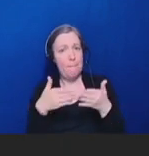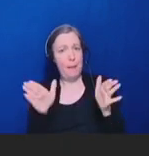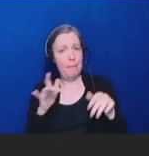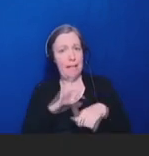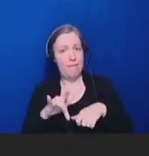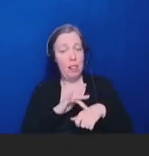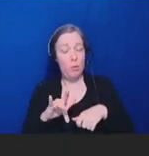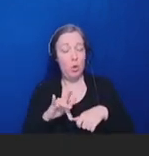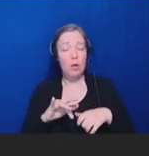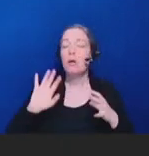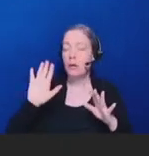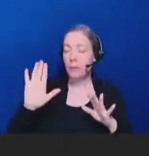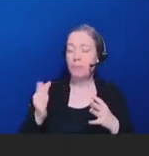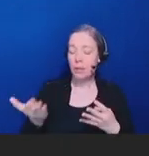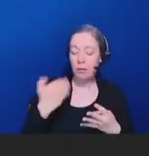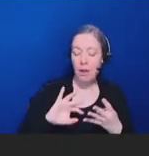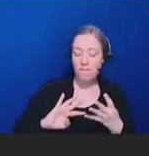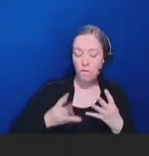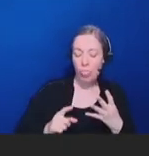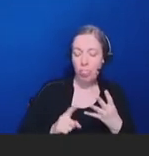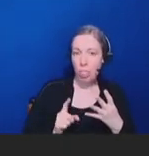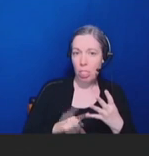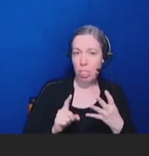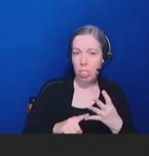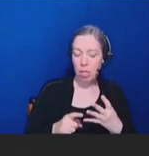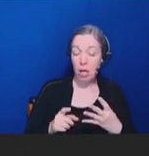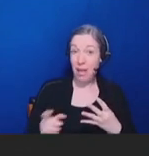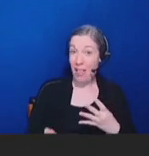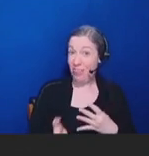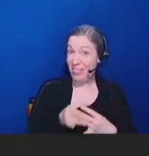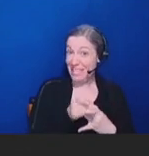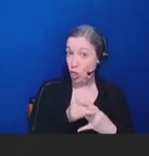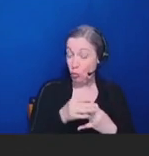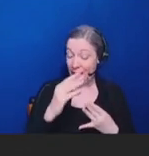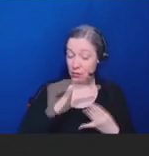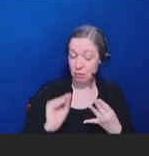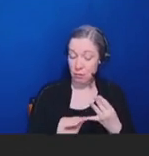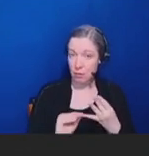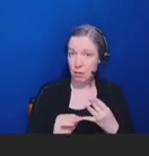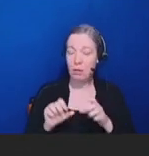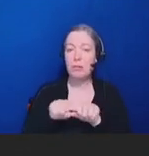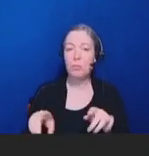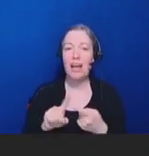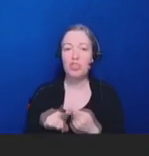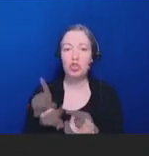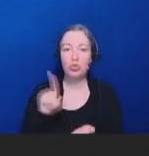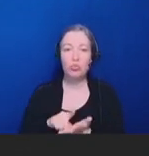include all three elements I've already mentioned. For example, it's not unusual to see a headline